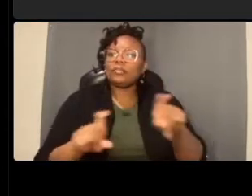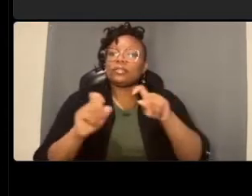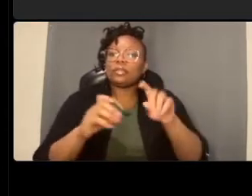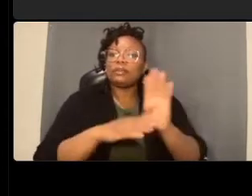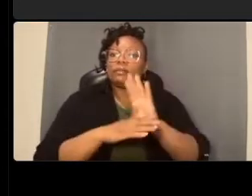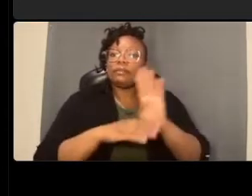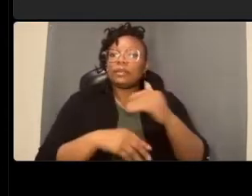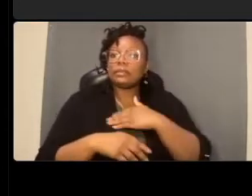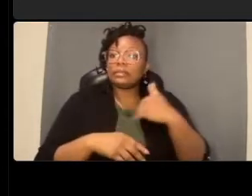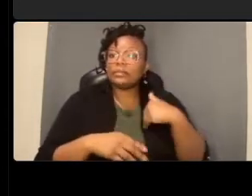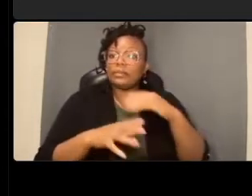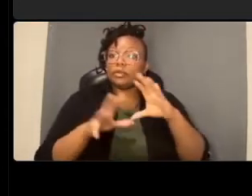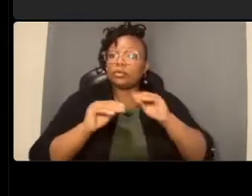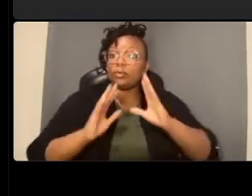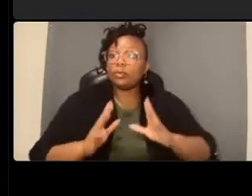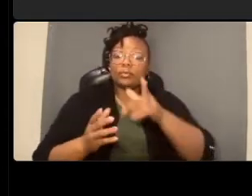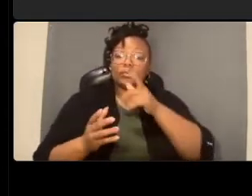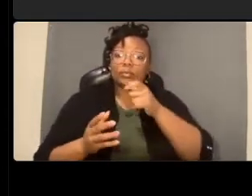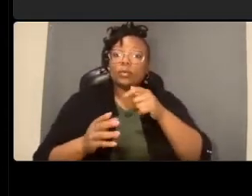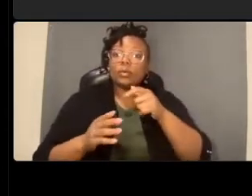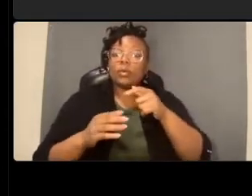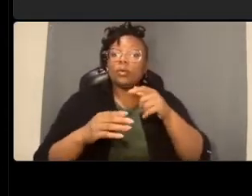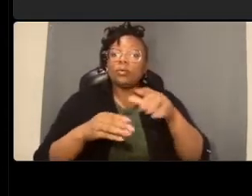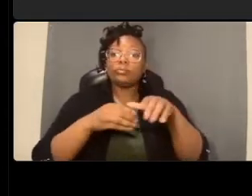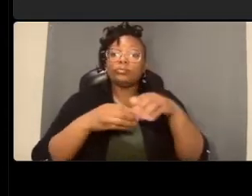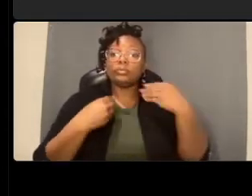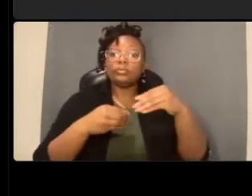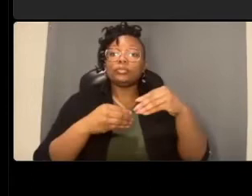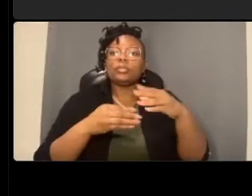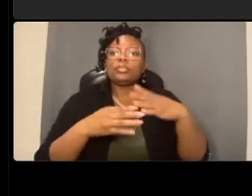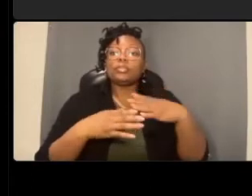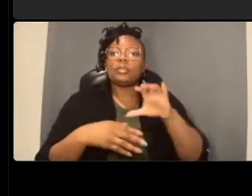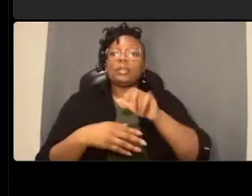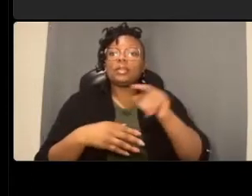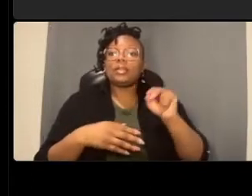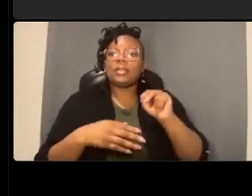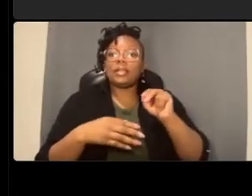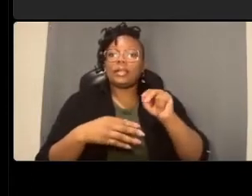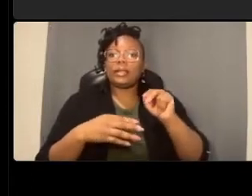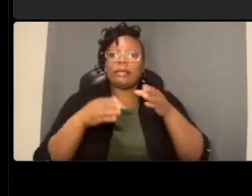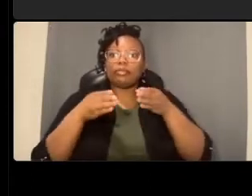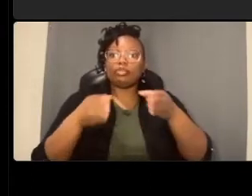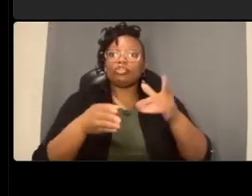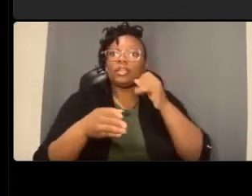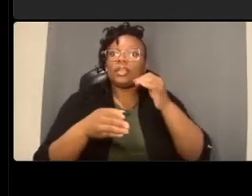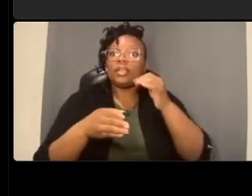shops are on the connecticut avenue corridor and if so what results have you found from the